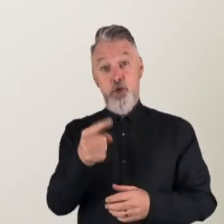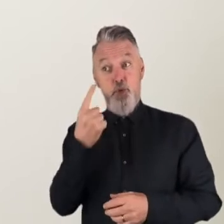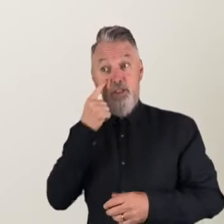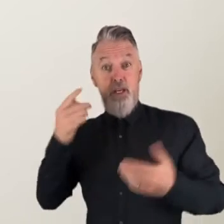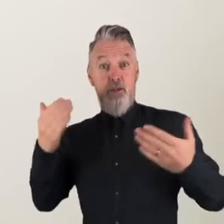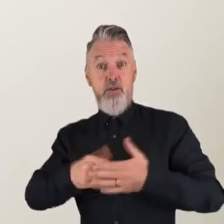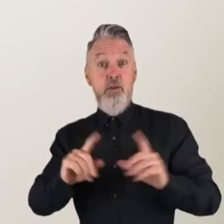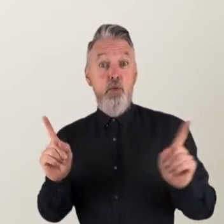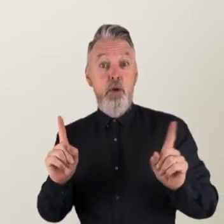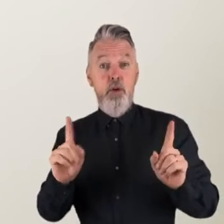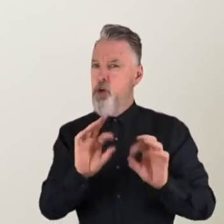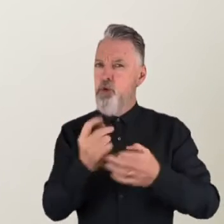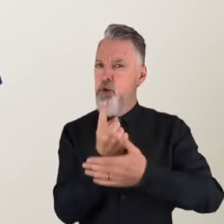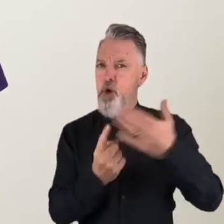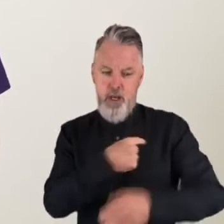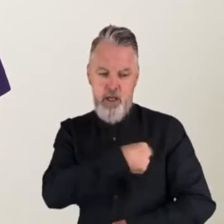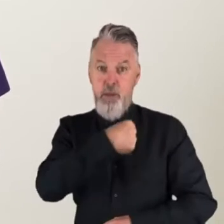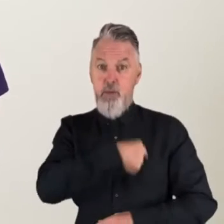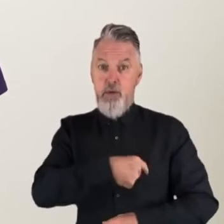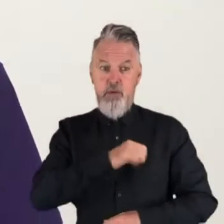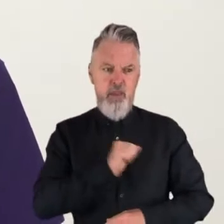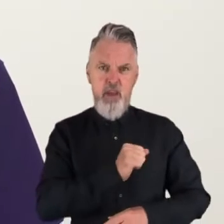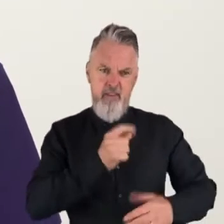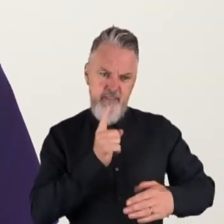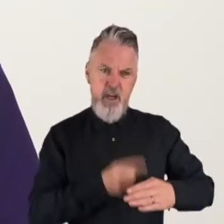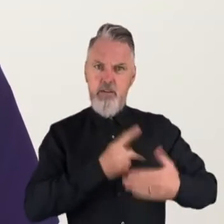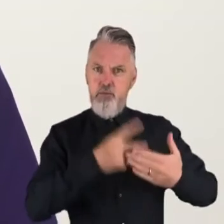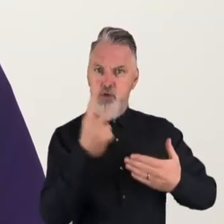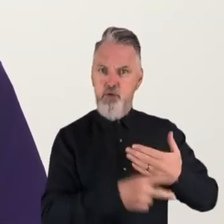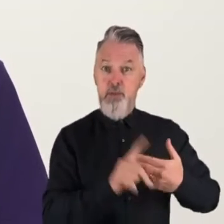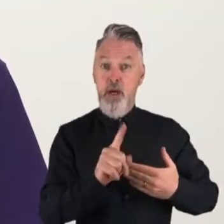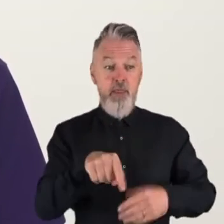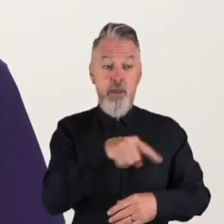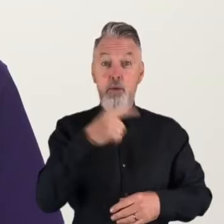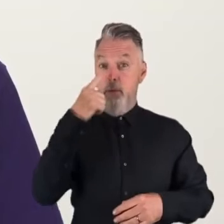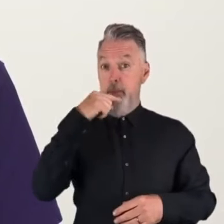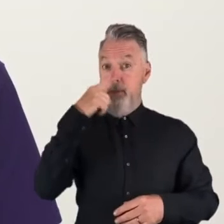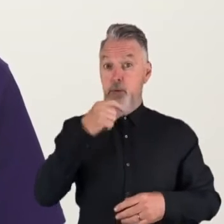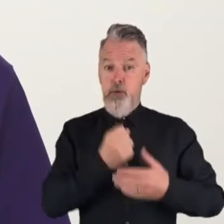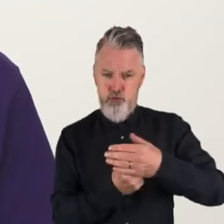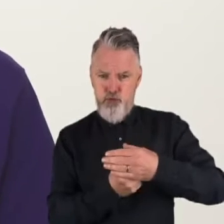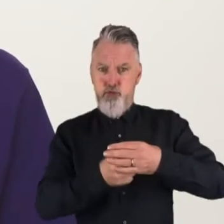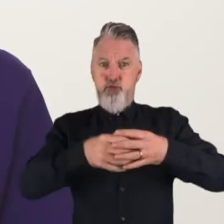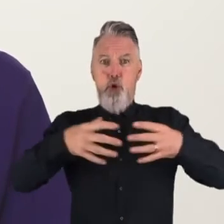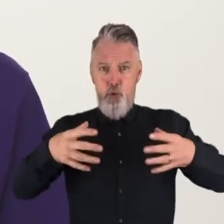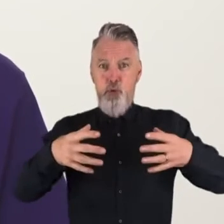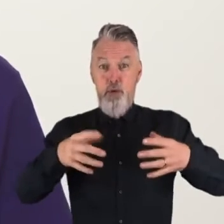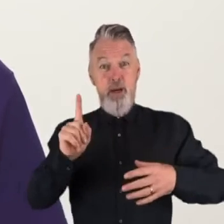is more than just commitment to an accelerator program. You’ll see founders who have grown their vision despite unprecedented headwinds.